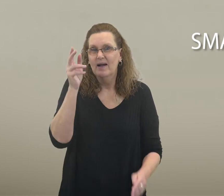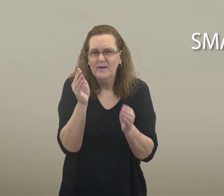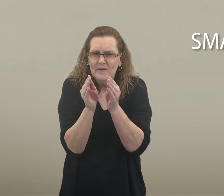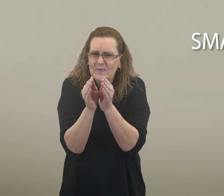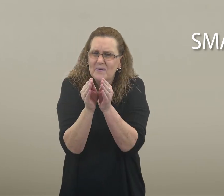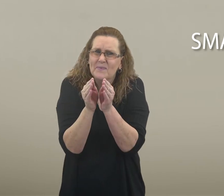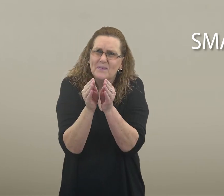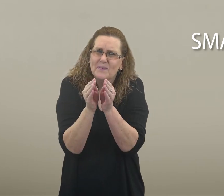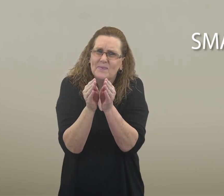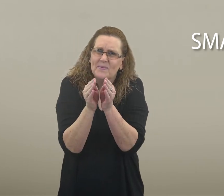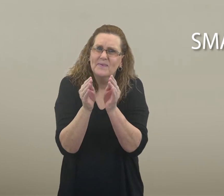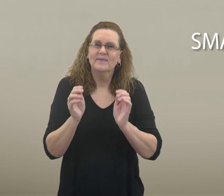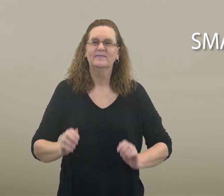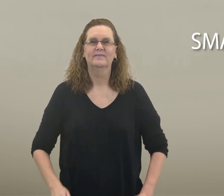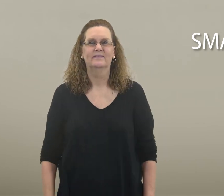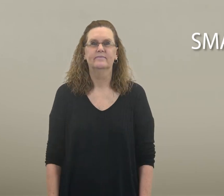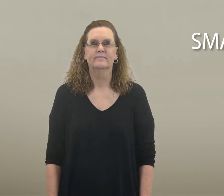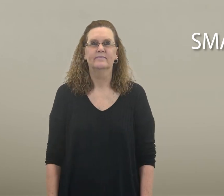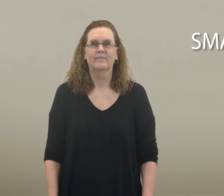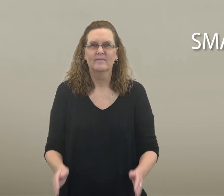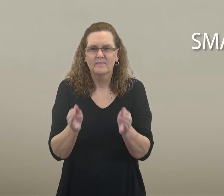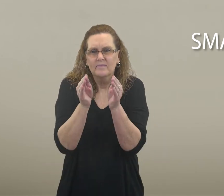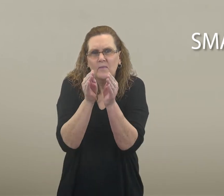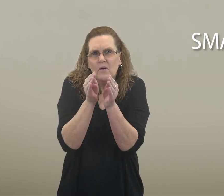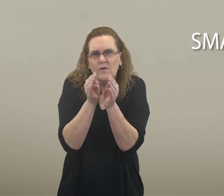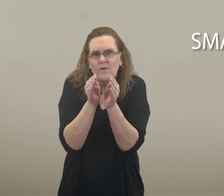The bug is small. small